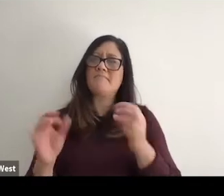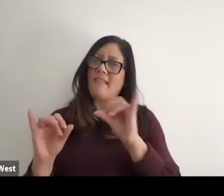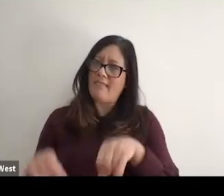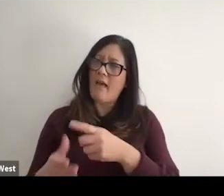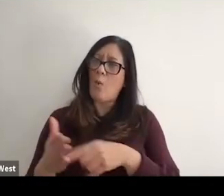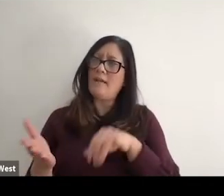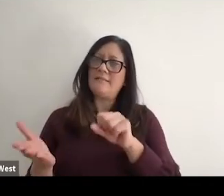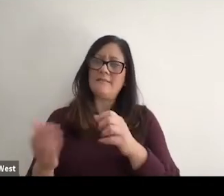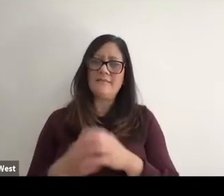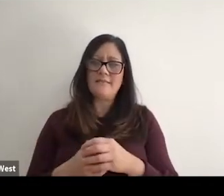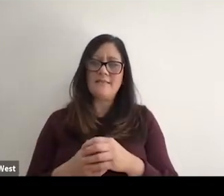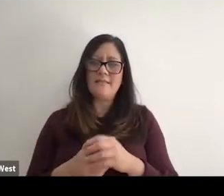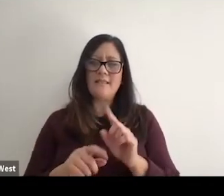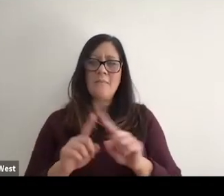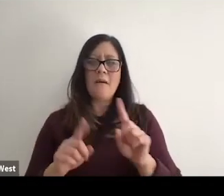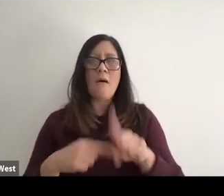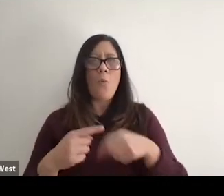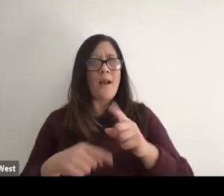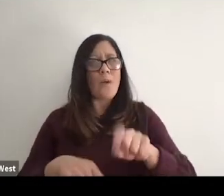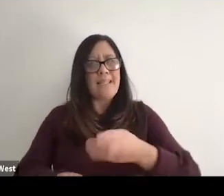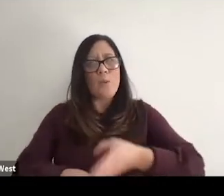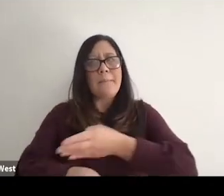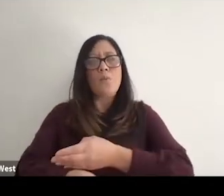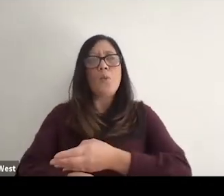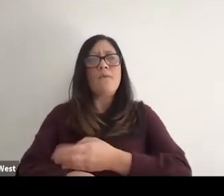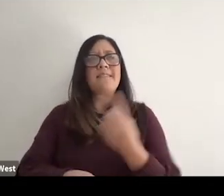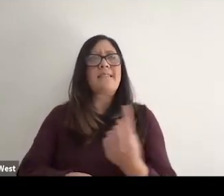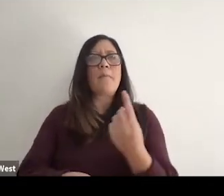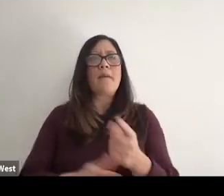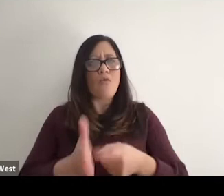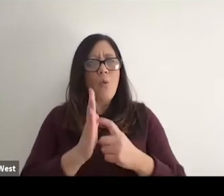But when when something needs to be improved then we need somebody